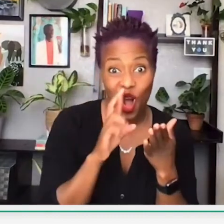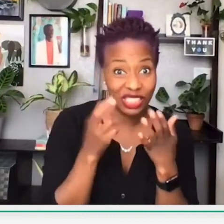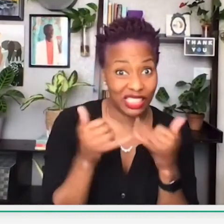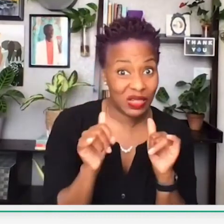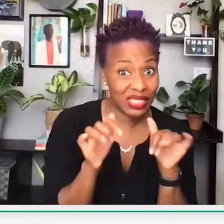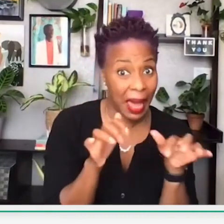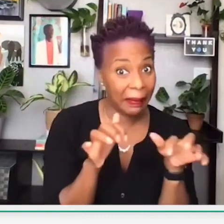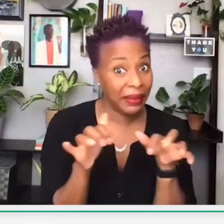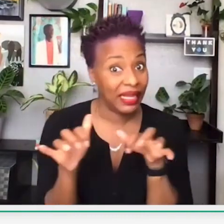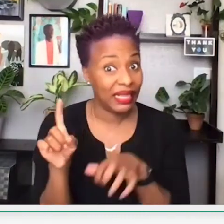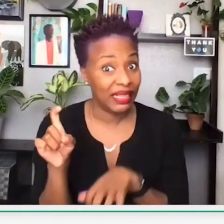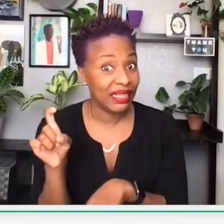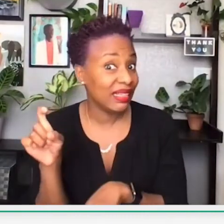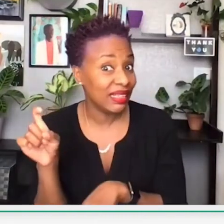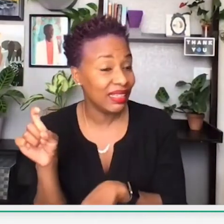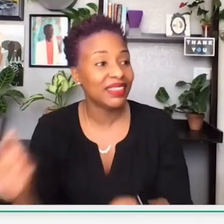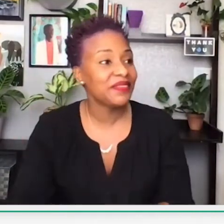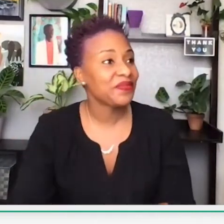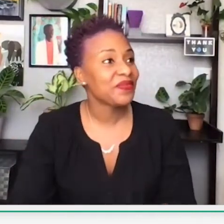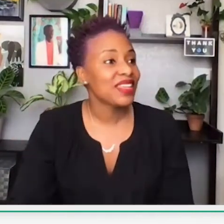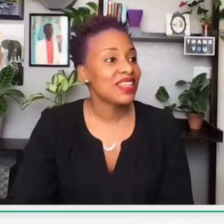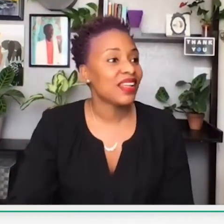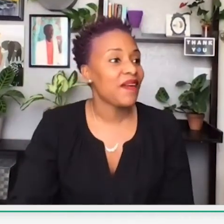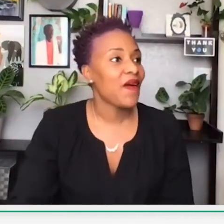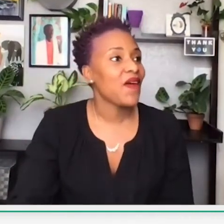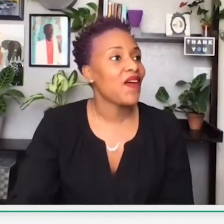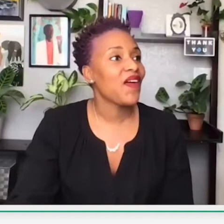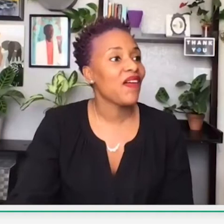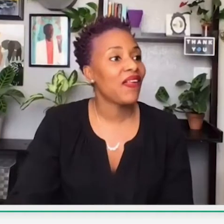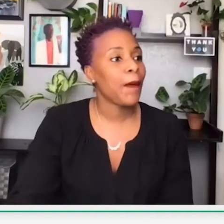It seems like you might be . . . it's pretty quiet,